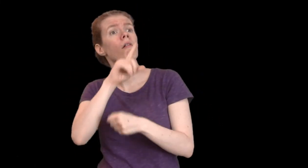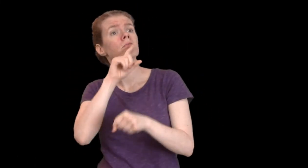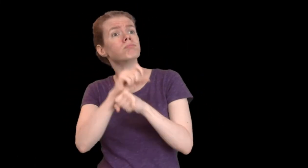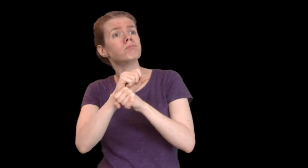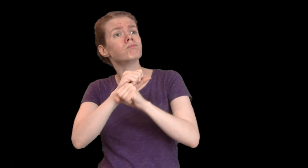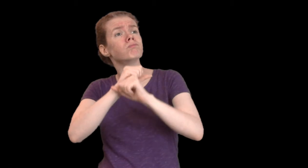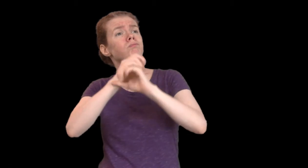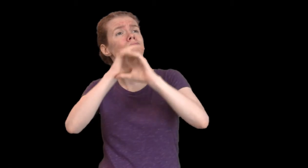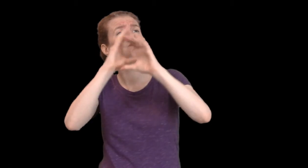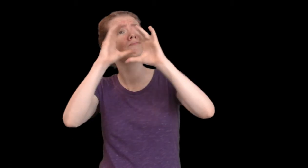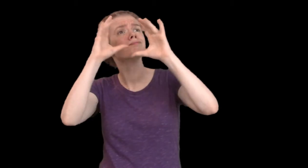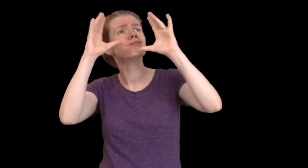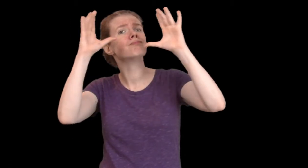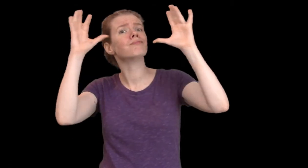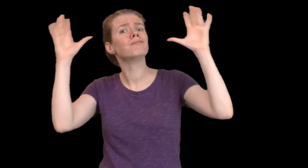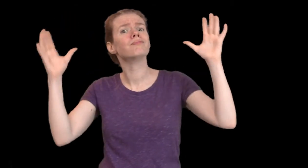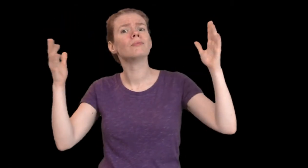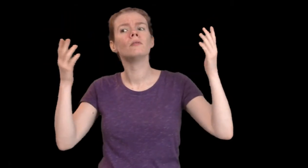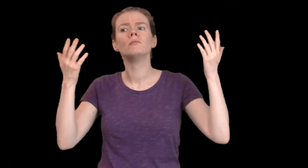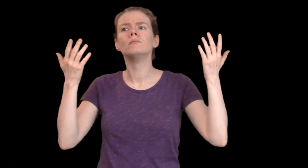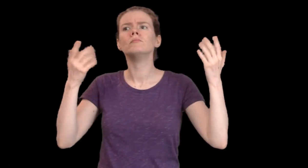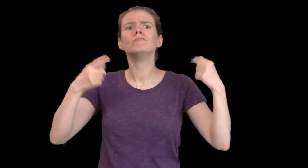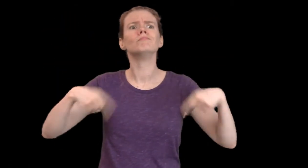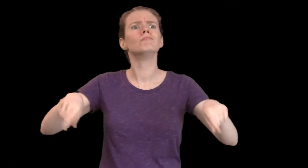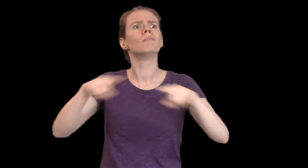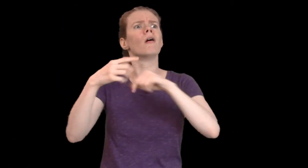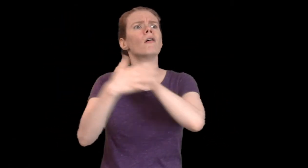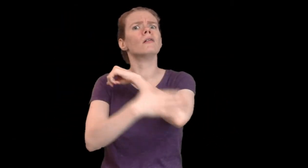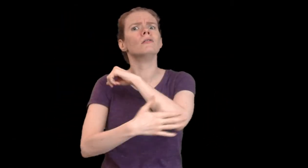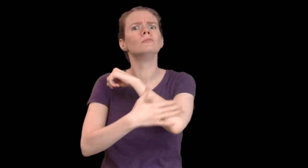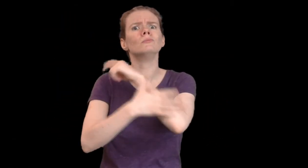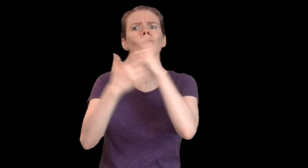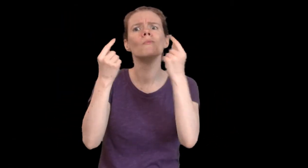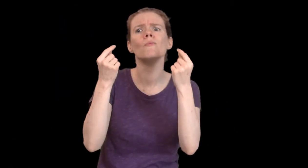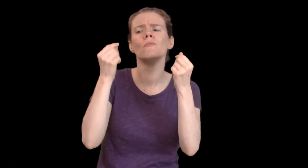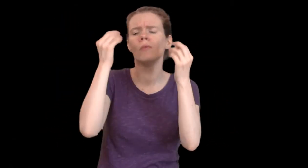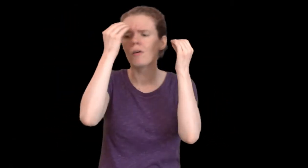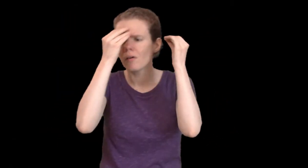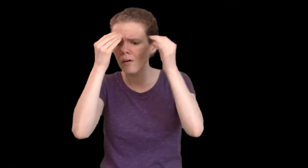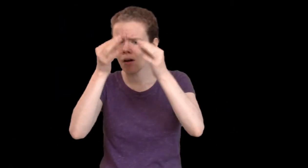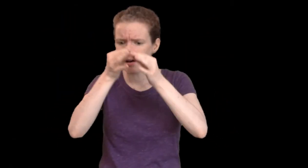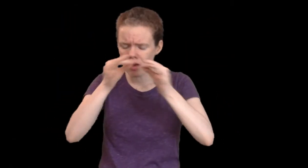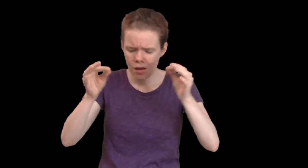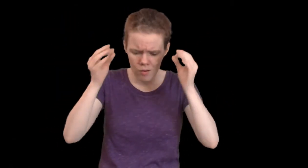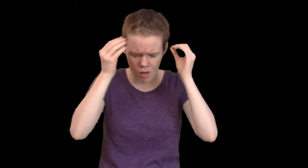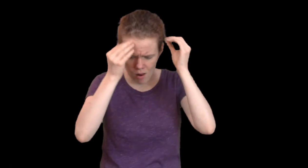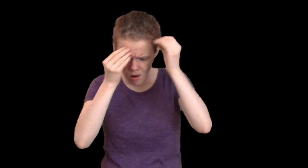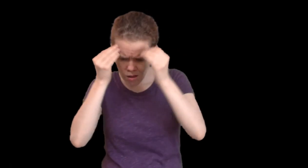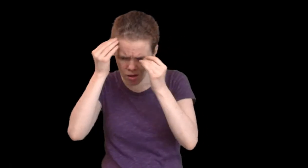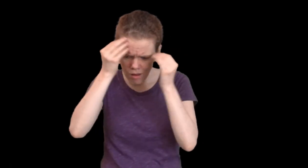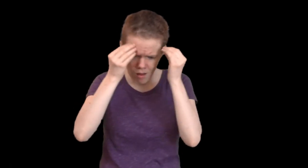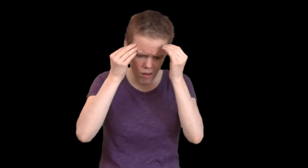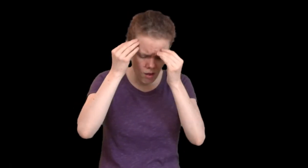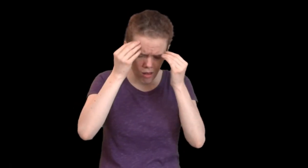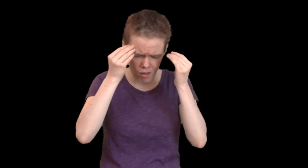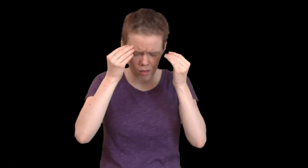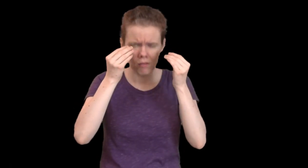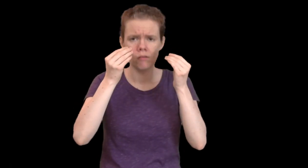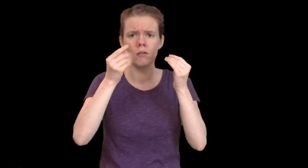If we imagined our own country, thought about our language and what our environs would be like;